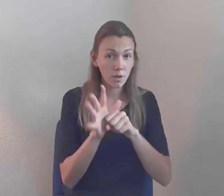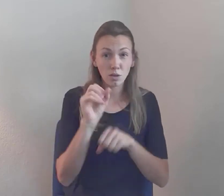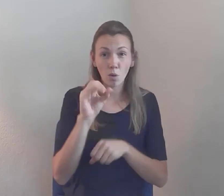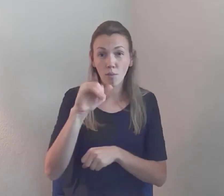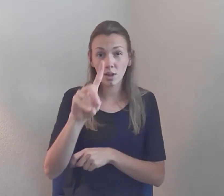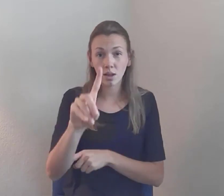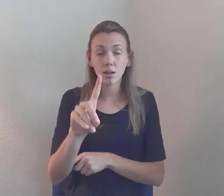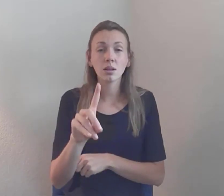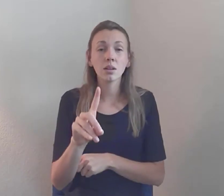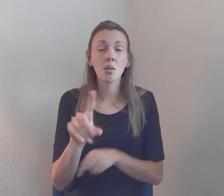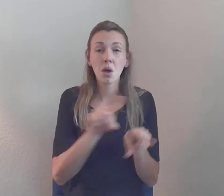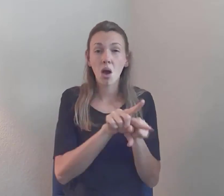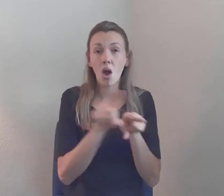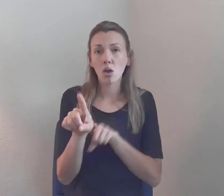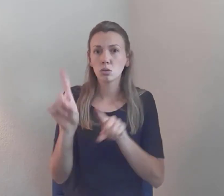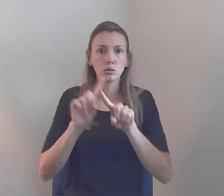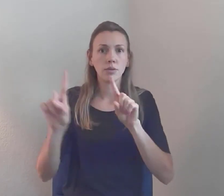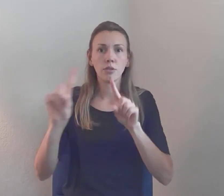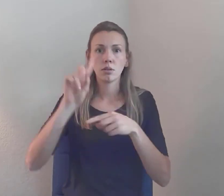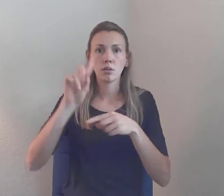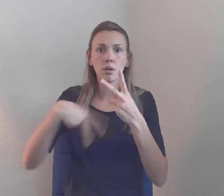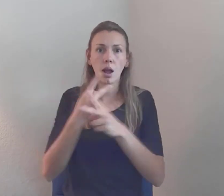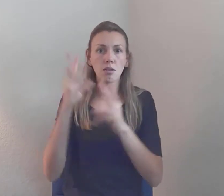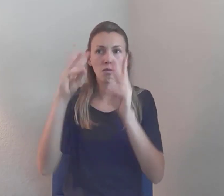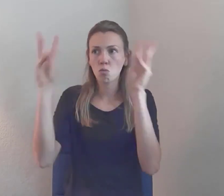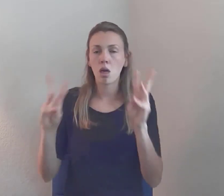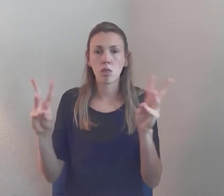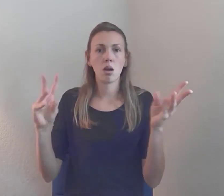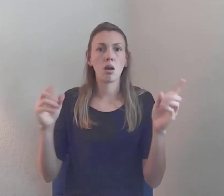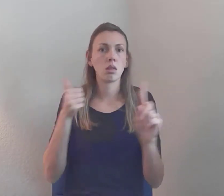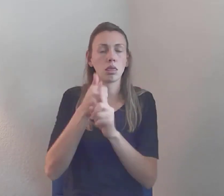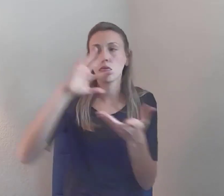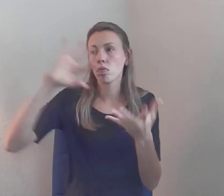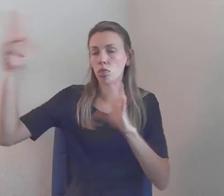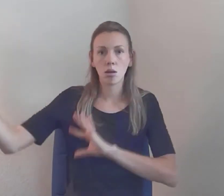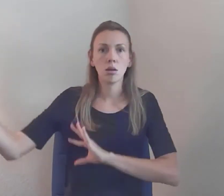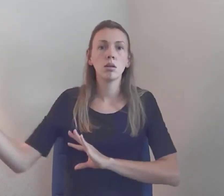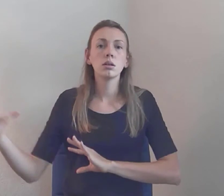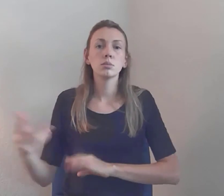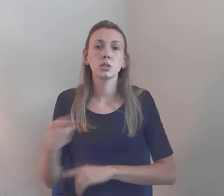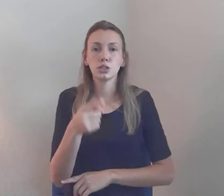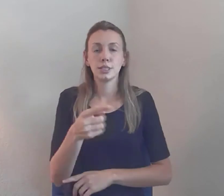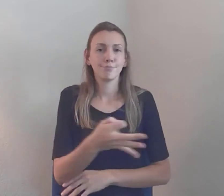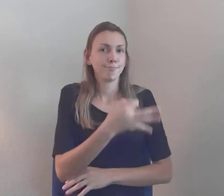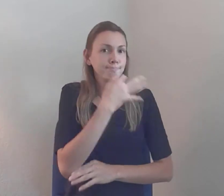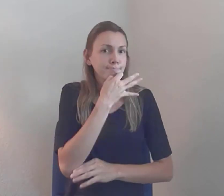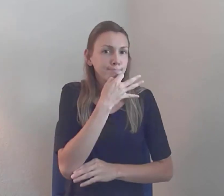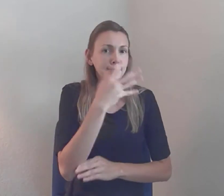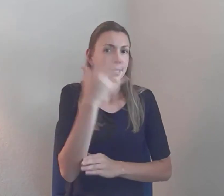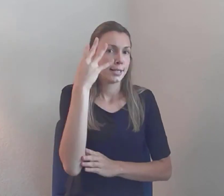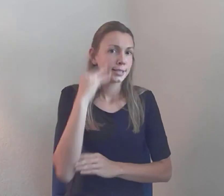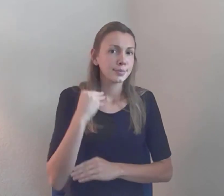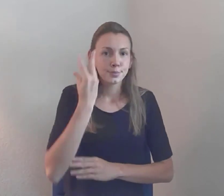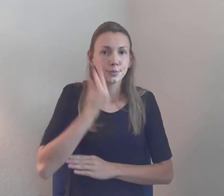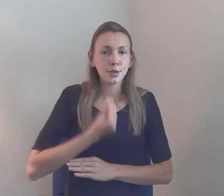going on in the country... But she's also... Uhmm... A very strong expert in ADA... Uhmm... She's done training on ADA,